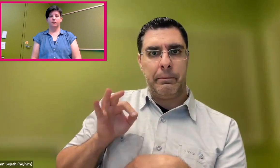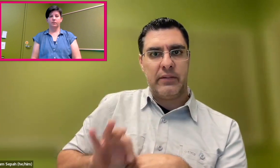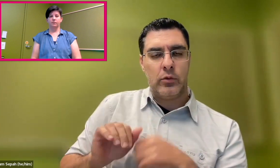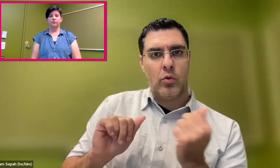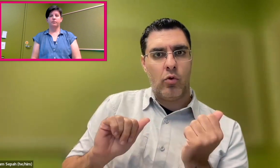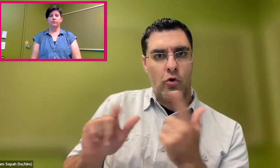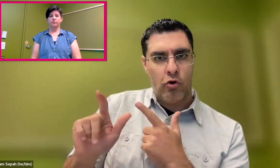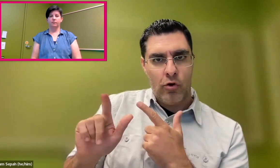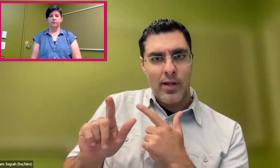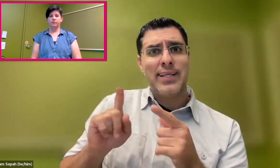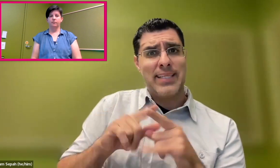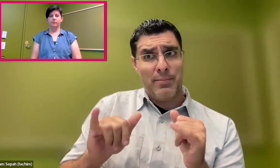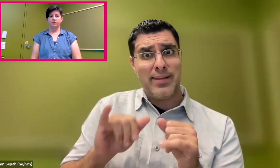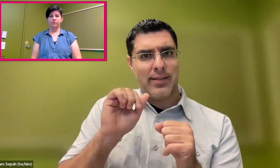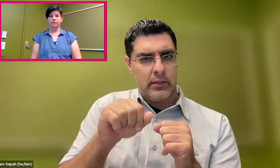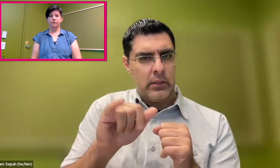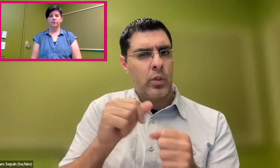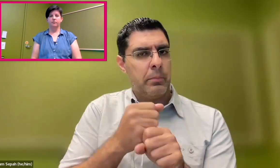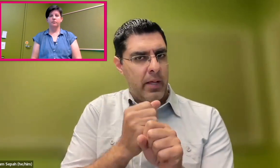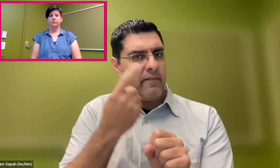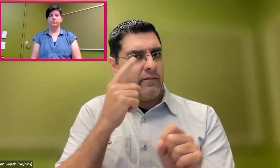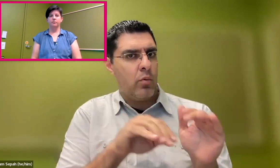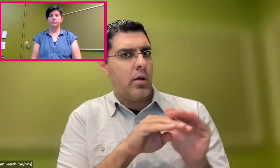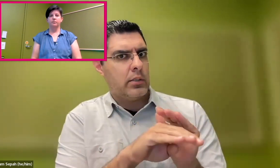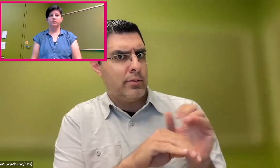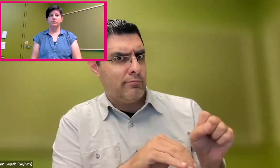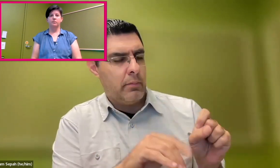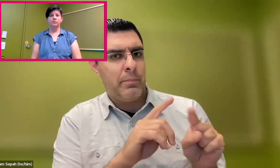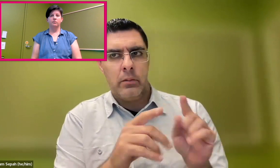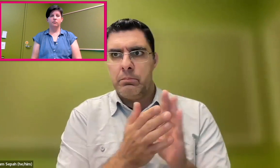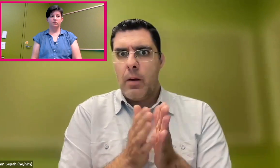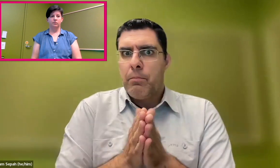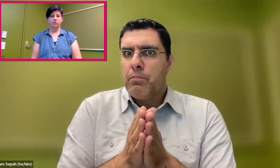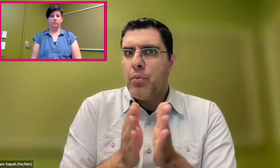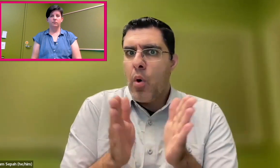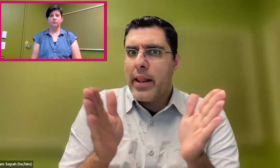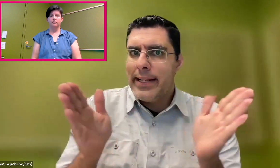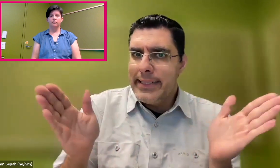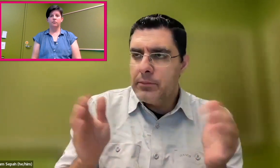So I think that we should see captions the same way. It was made for an accessibility purpose